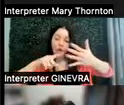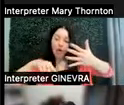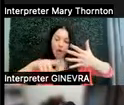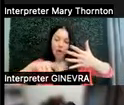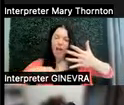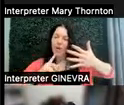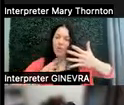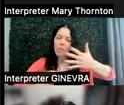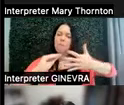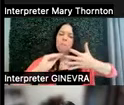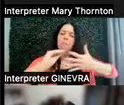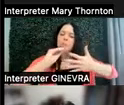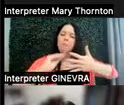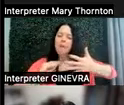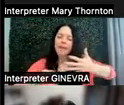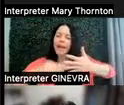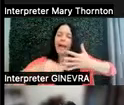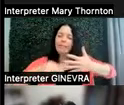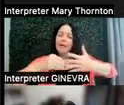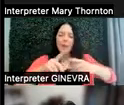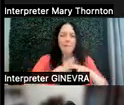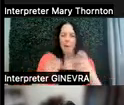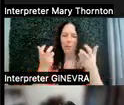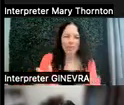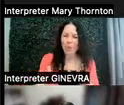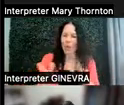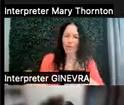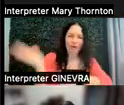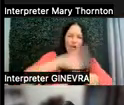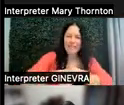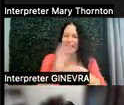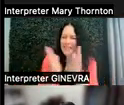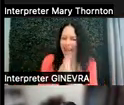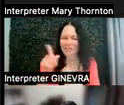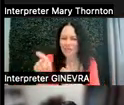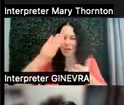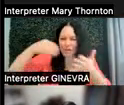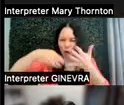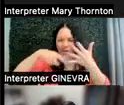But we don't want to spend all day asking you to do things that you're really not good at, or that you really don't enjoy.